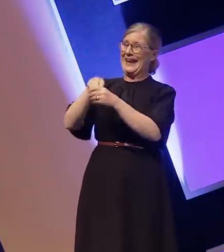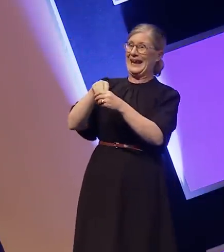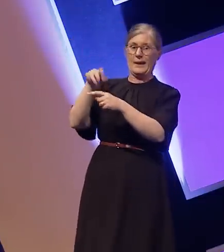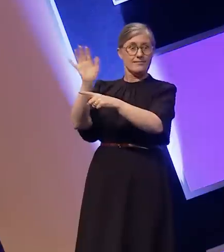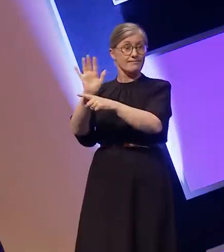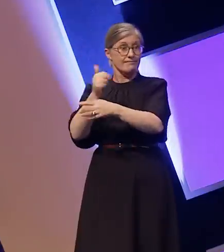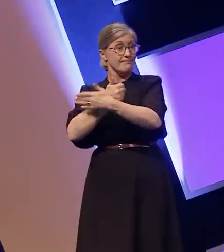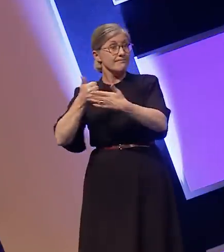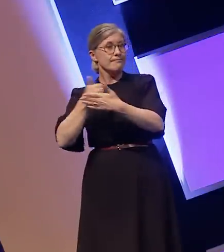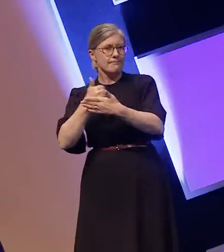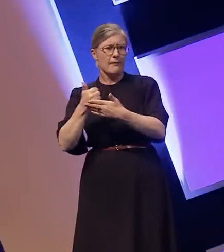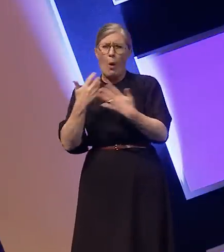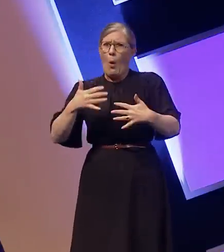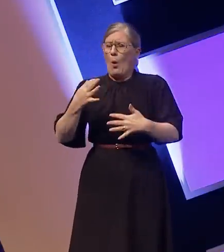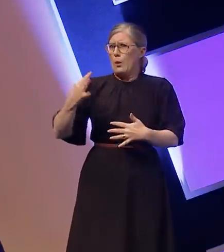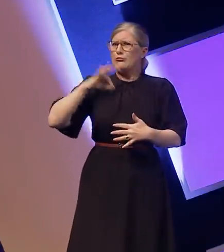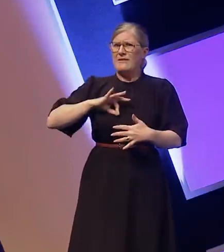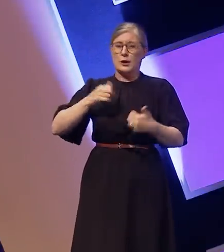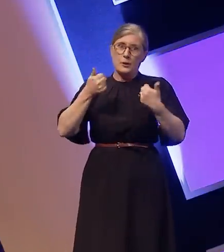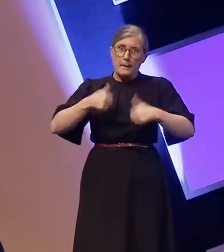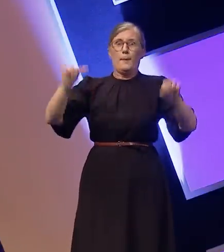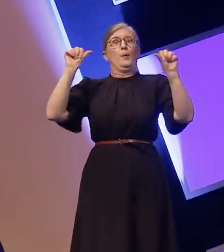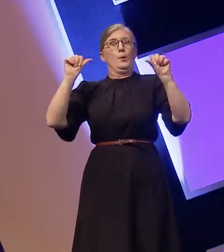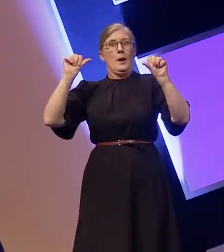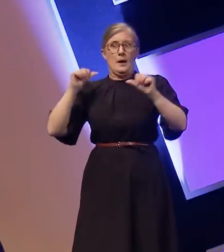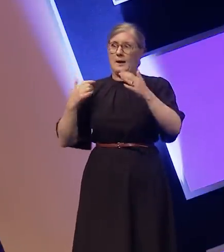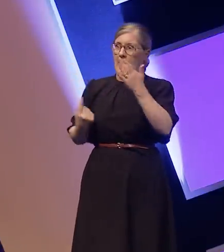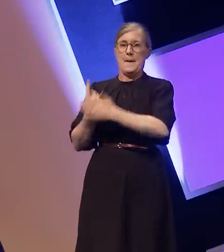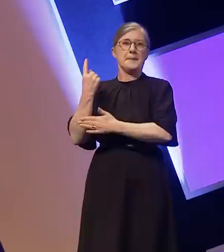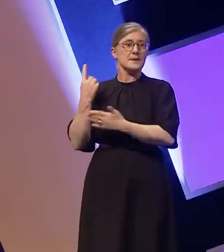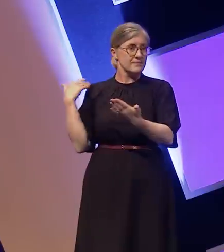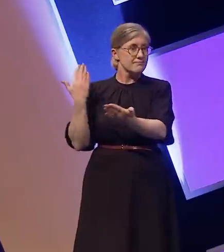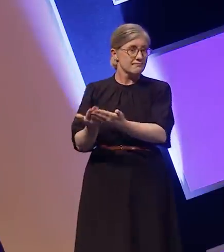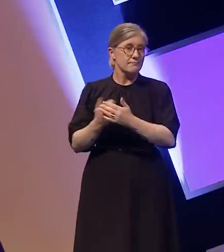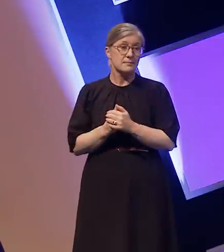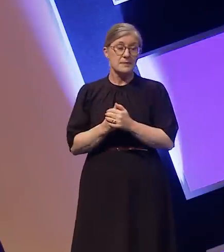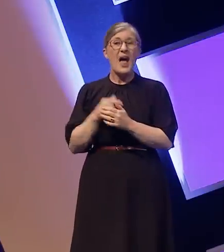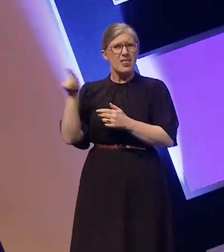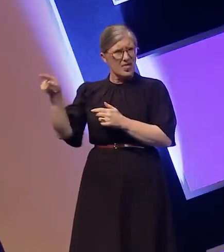a huge privilege and was long overdue. They really made sure that every day was accessible for me